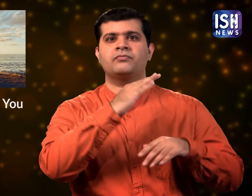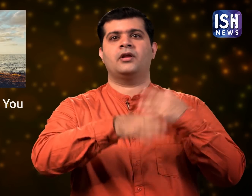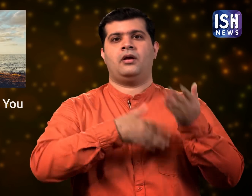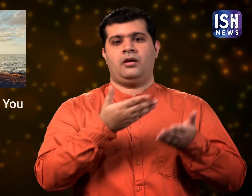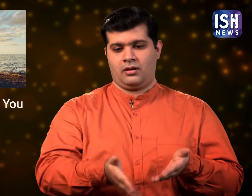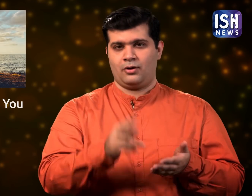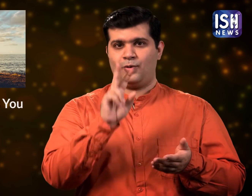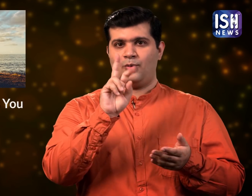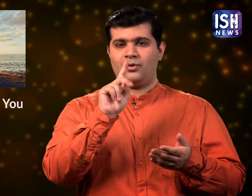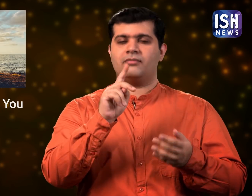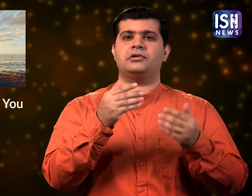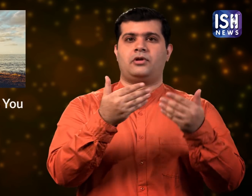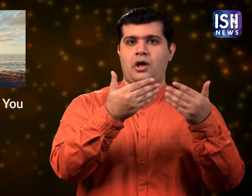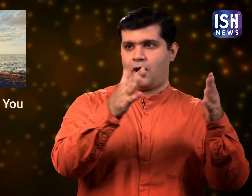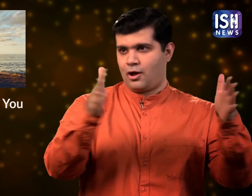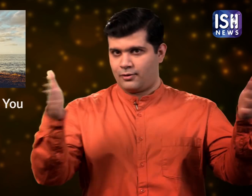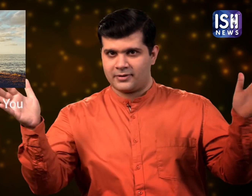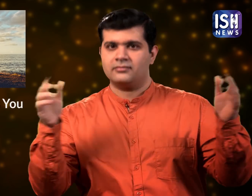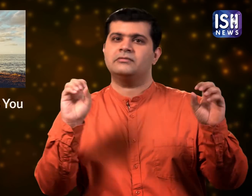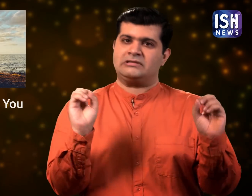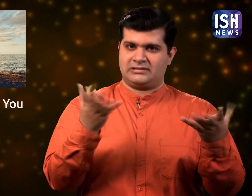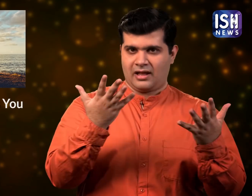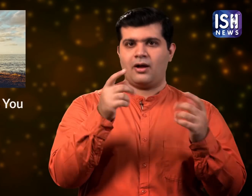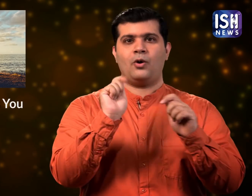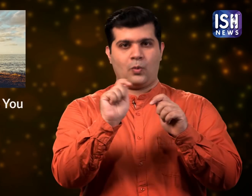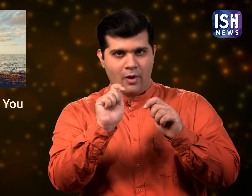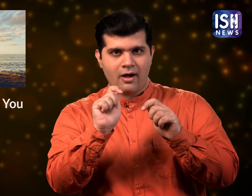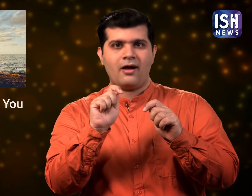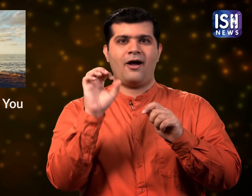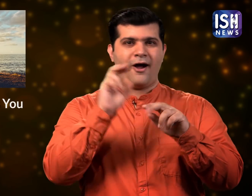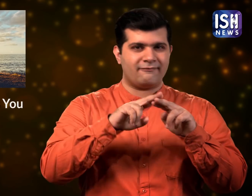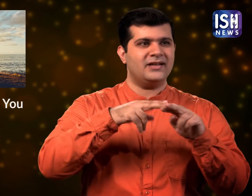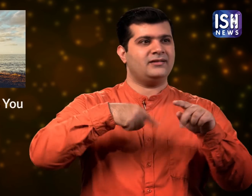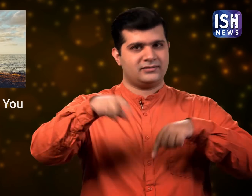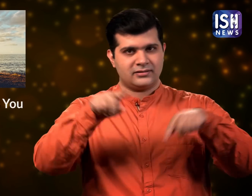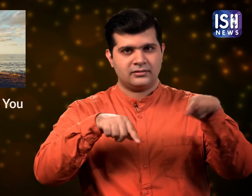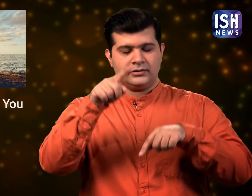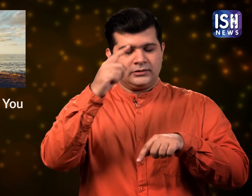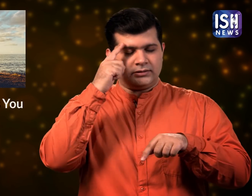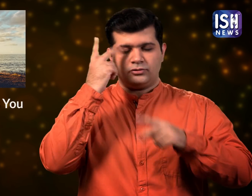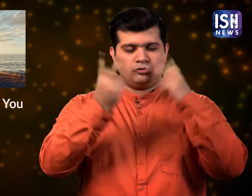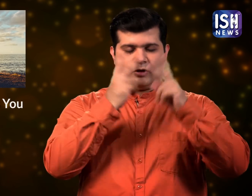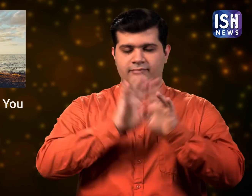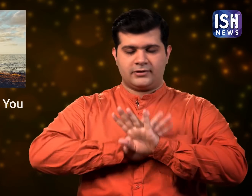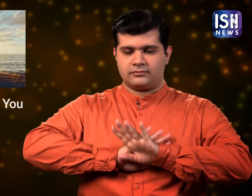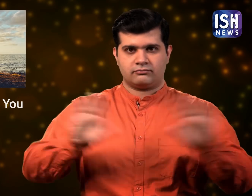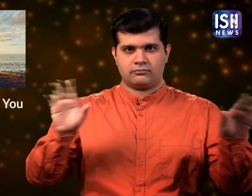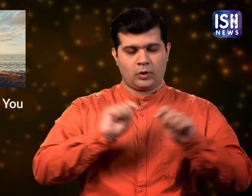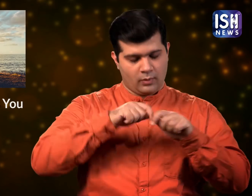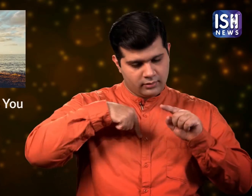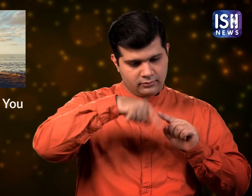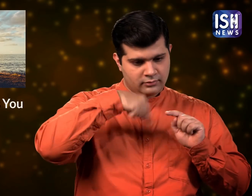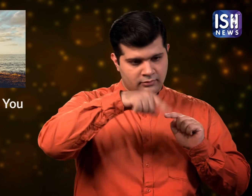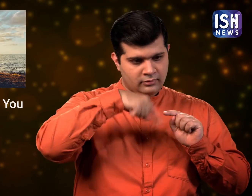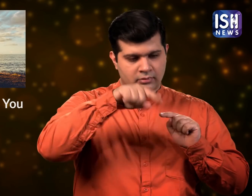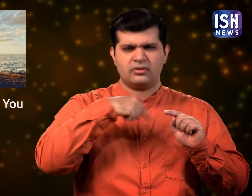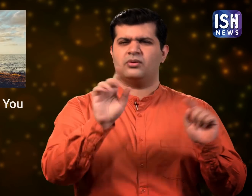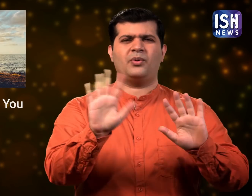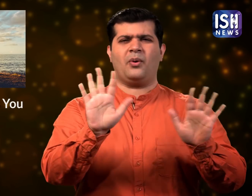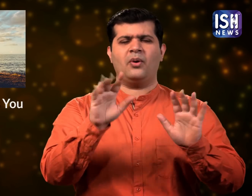Now in 2021, everything has opened. Work and offices have reopened. Do not think that you have to only work and cancel all travel plans.